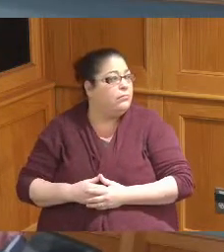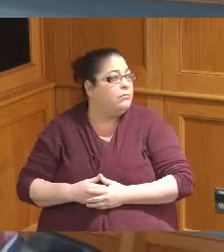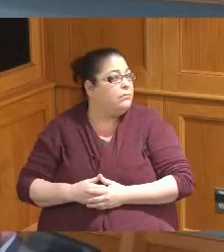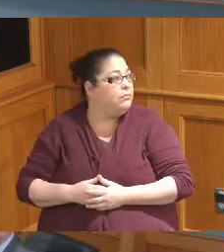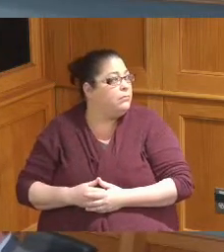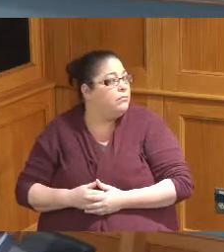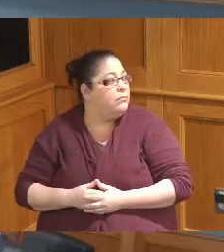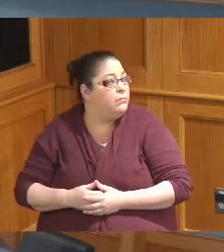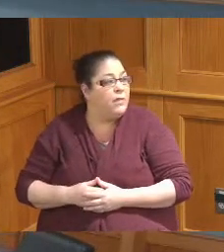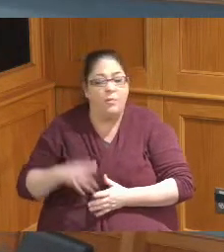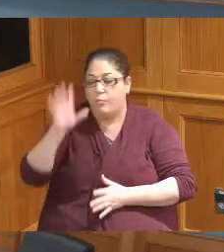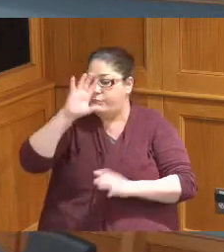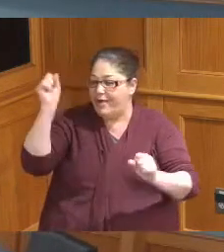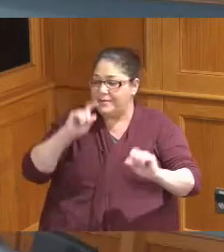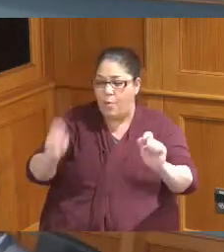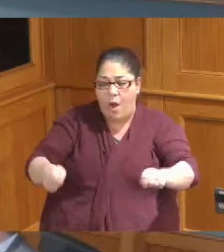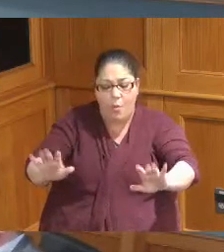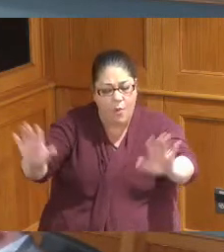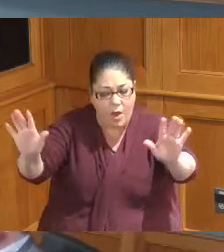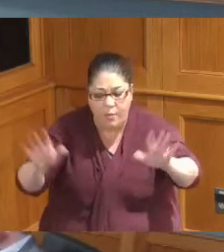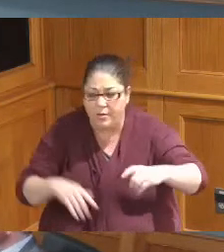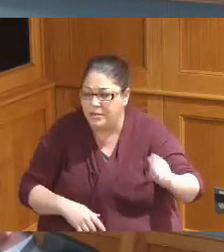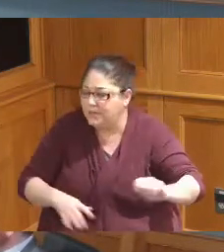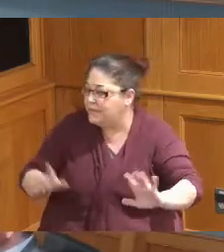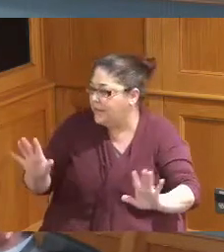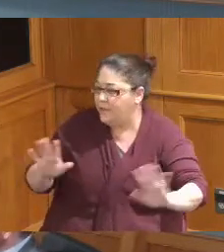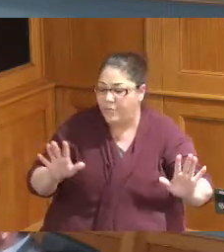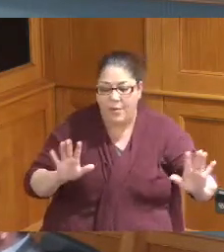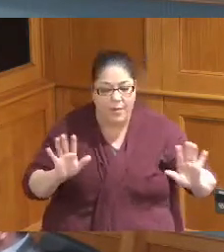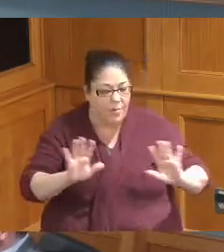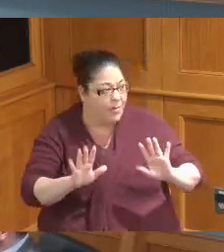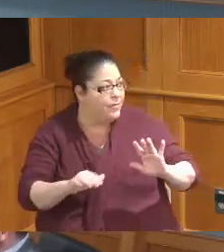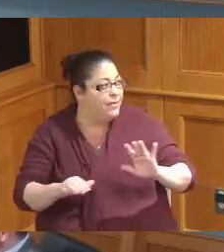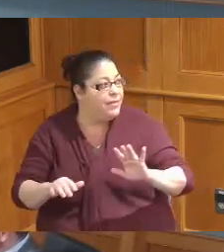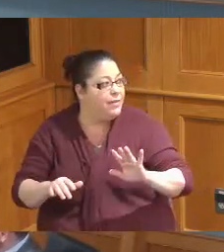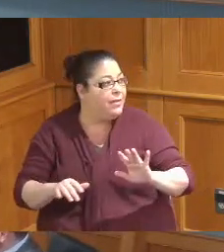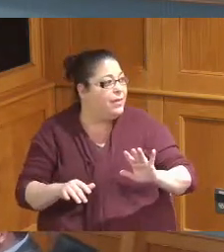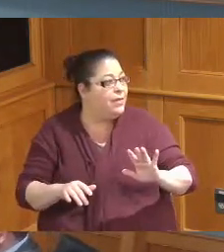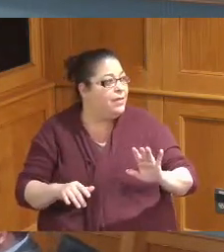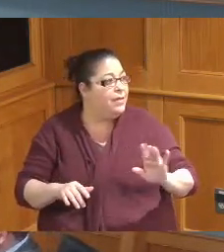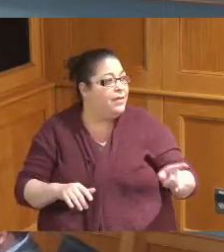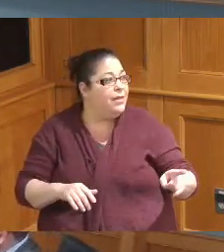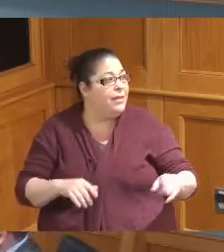myself only speaking for myself not everybody else go ahead what'd you say well I said I'm speaking